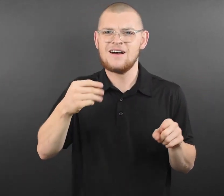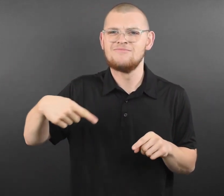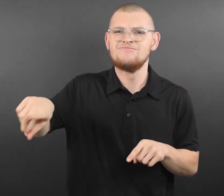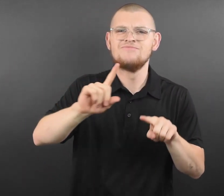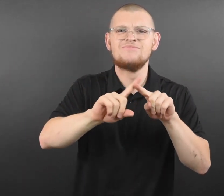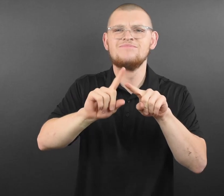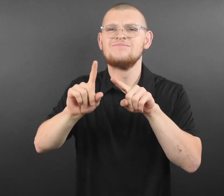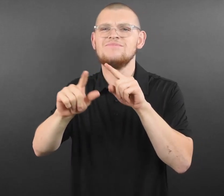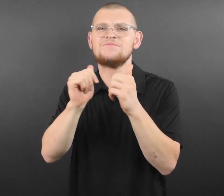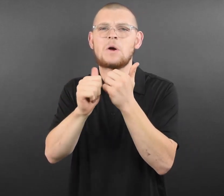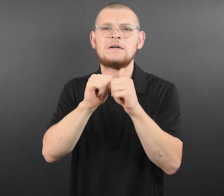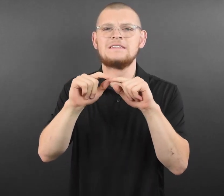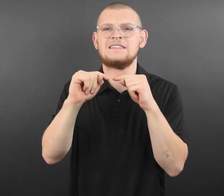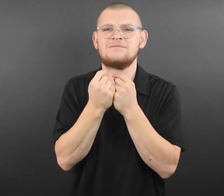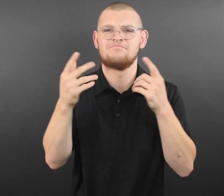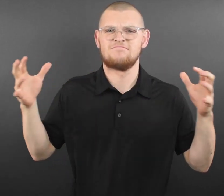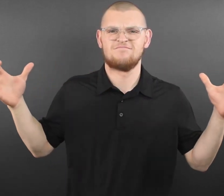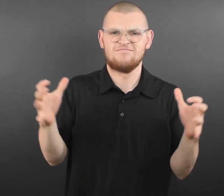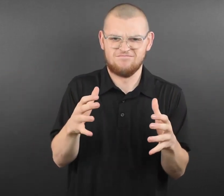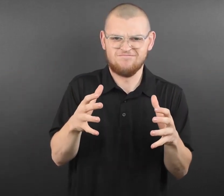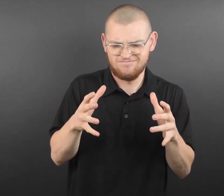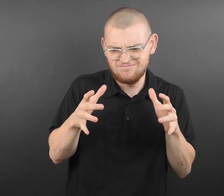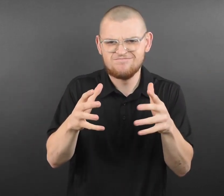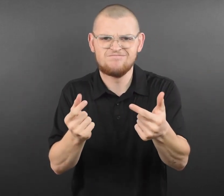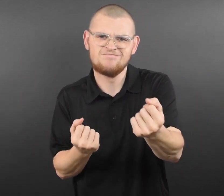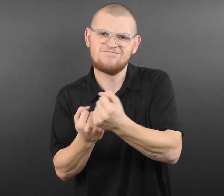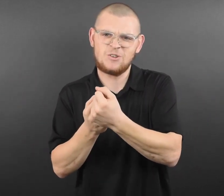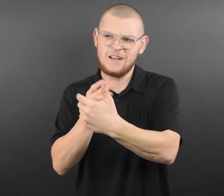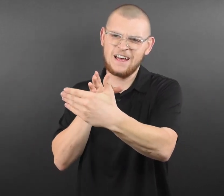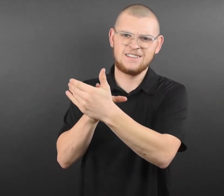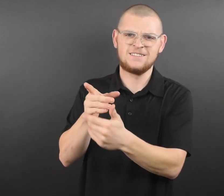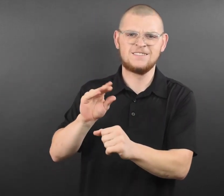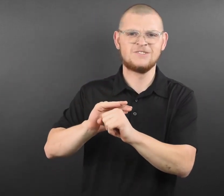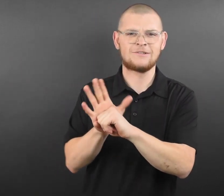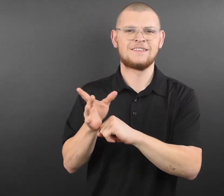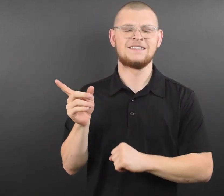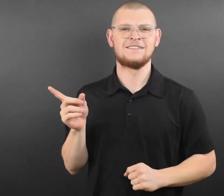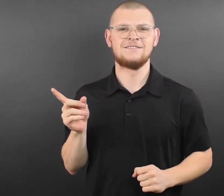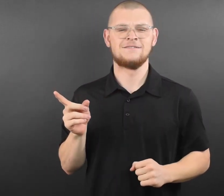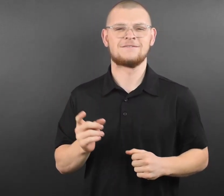“Helping our kids safely engage in school and play by getting them vaccinated